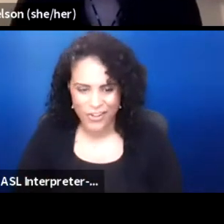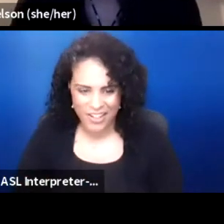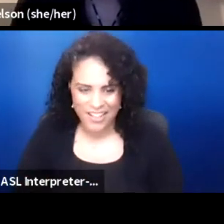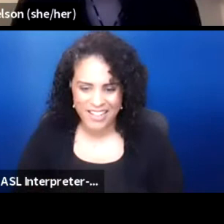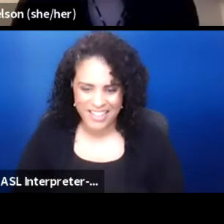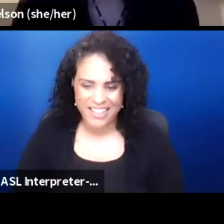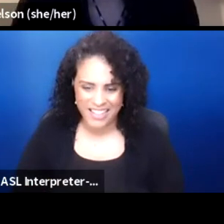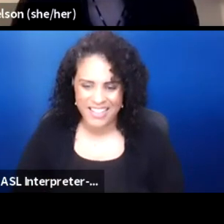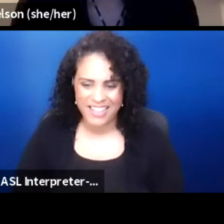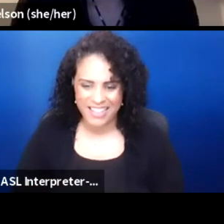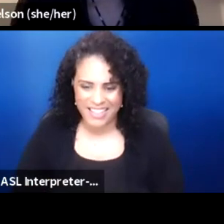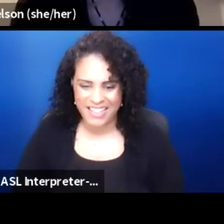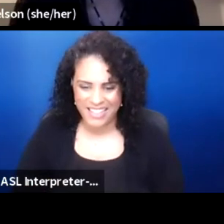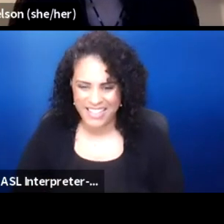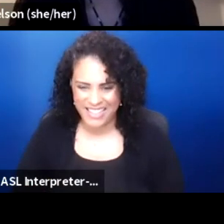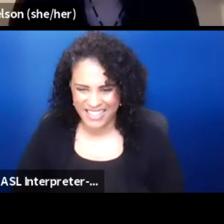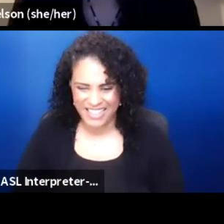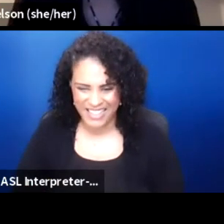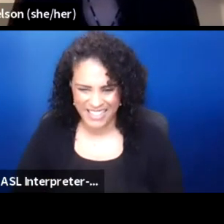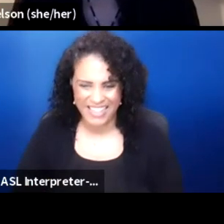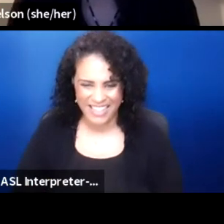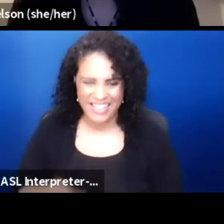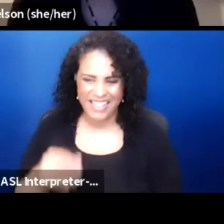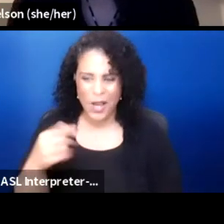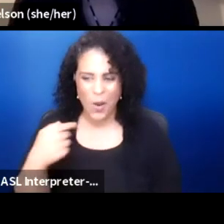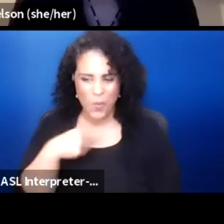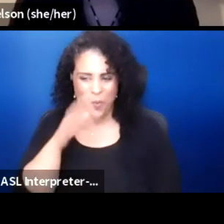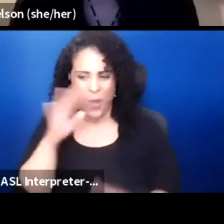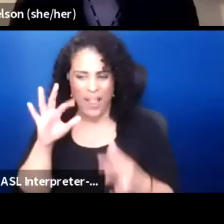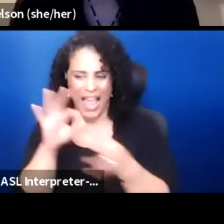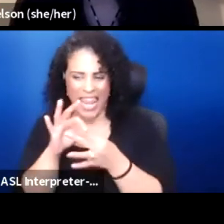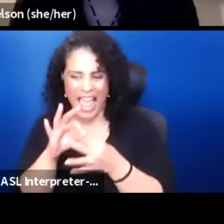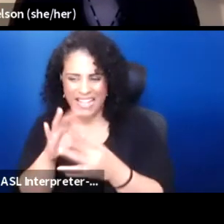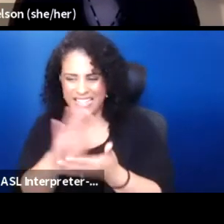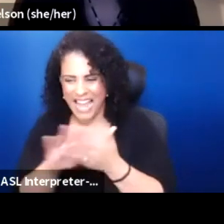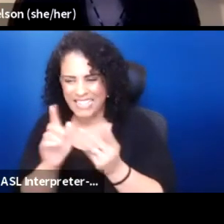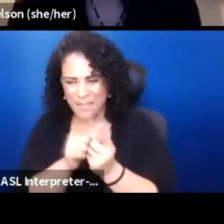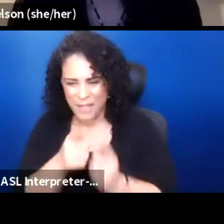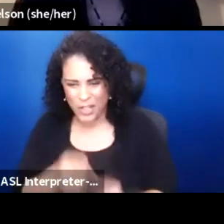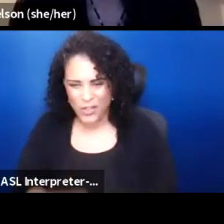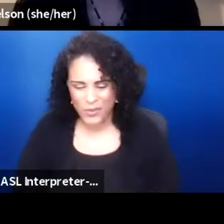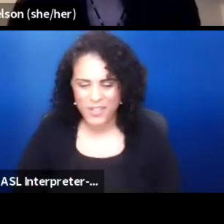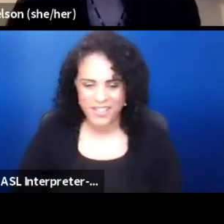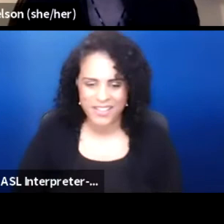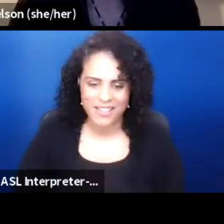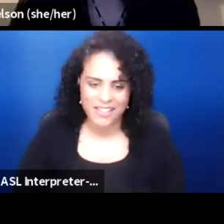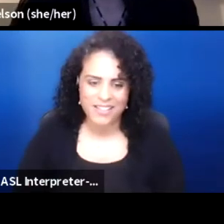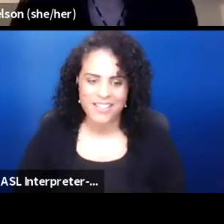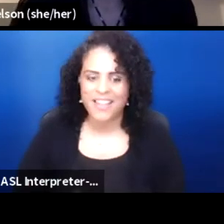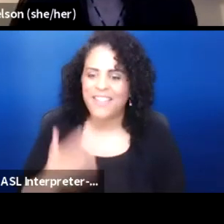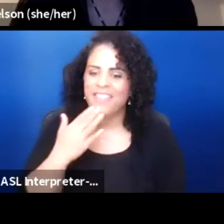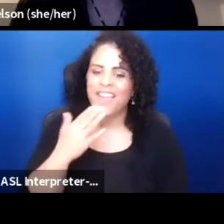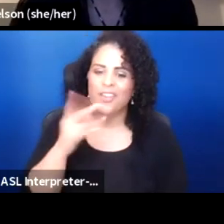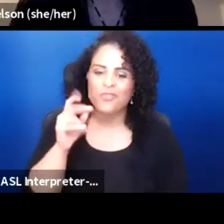You too-- I'm around. We'll connect. It's nice to meet you. Thank you, Darrell. Good to see you.